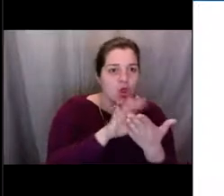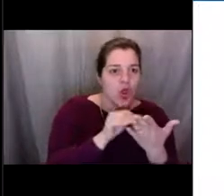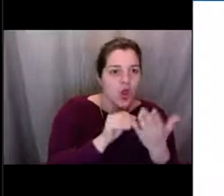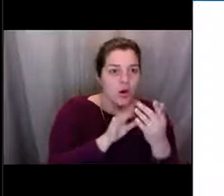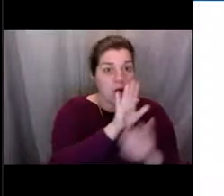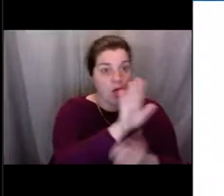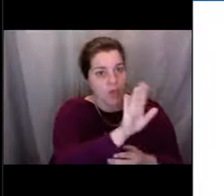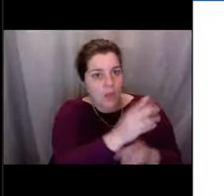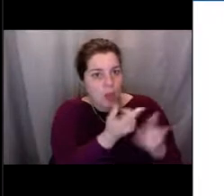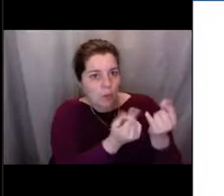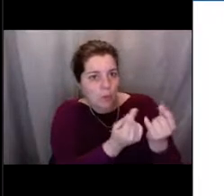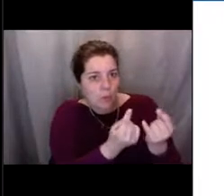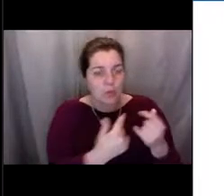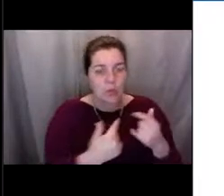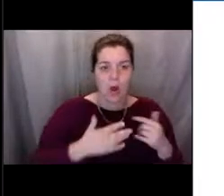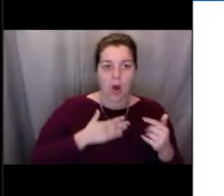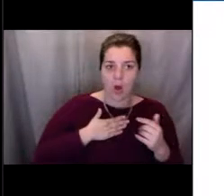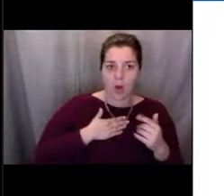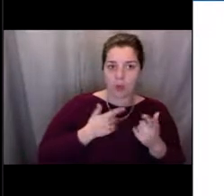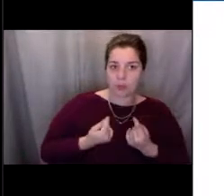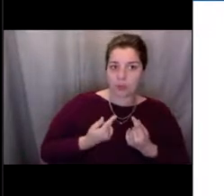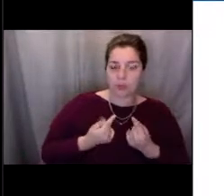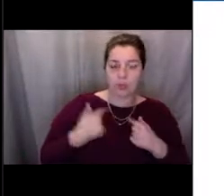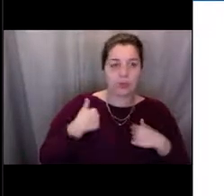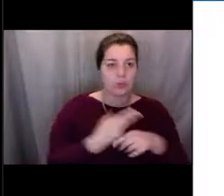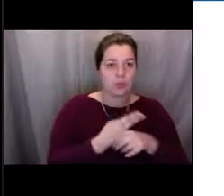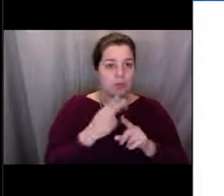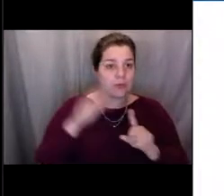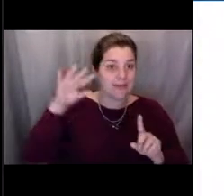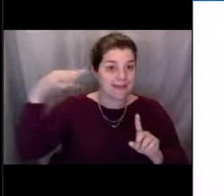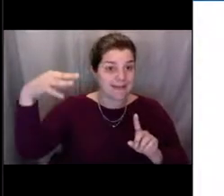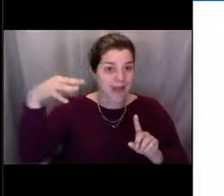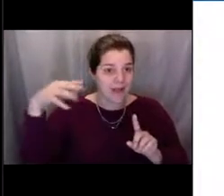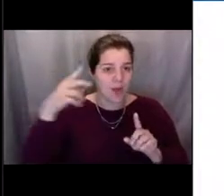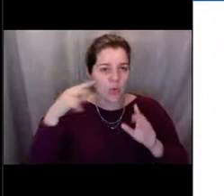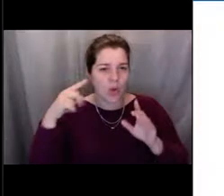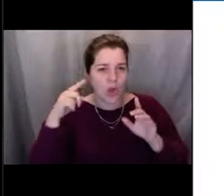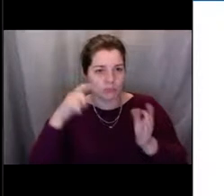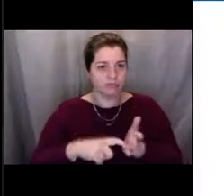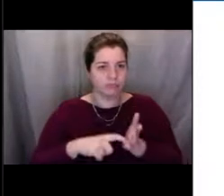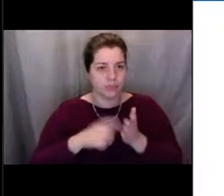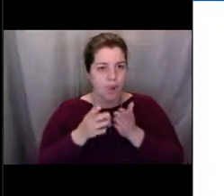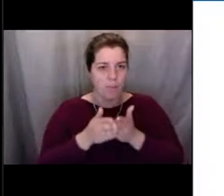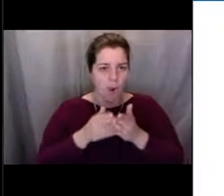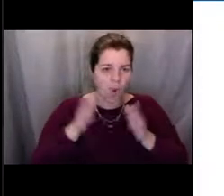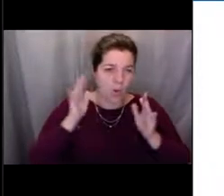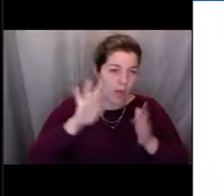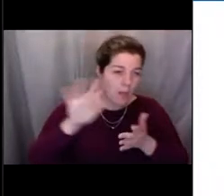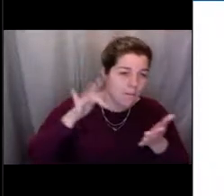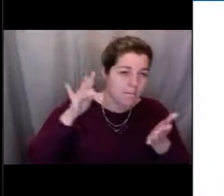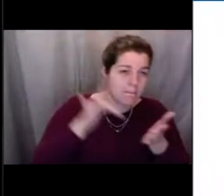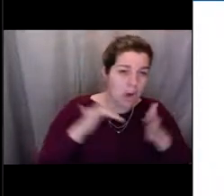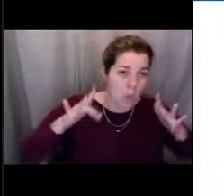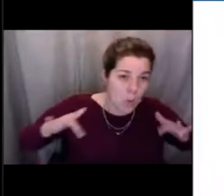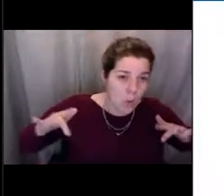the satellites who find these vessels out in the middle of the ocean in the middle of nowhere, and we can kind of see what they're doing